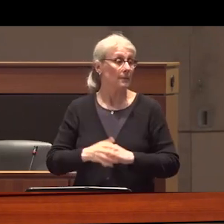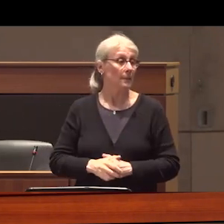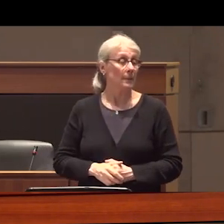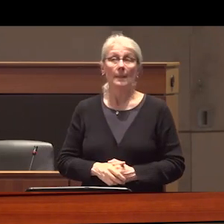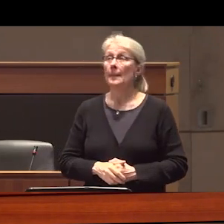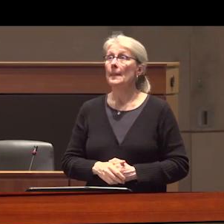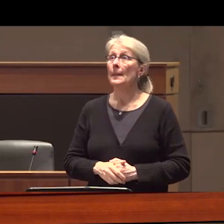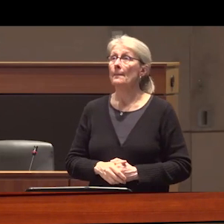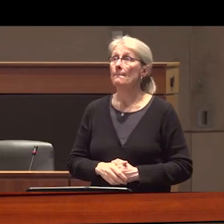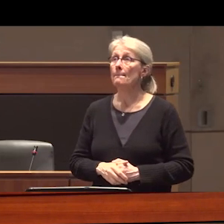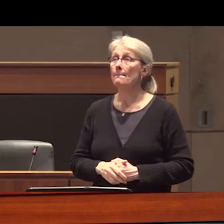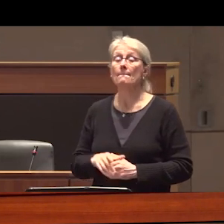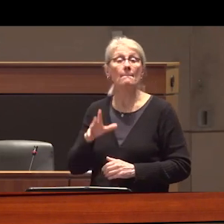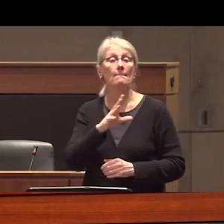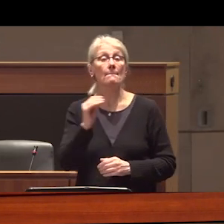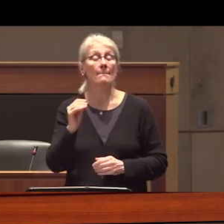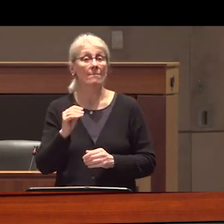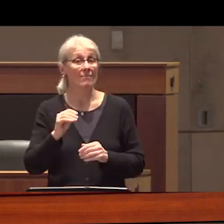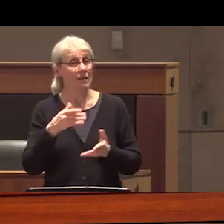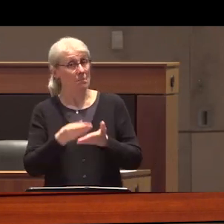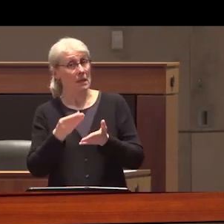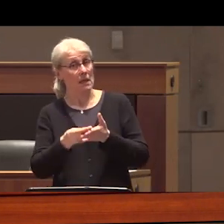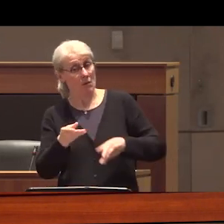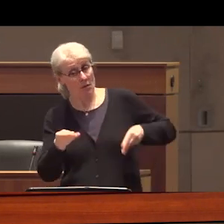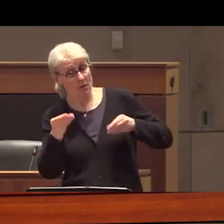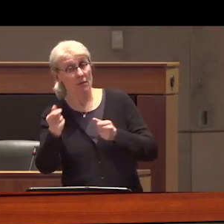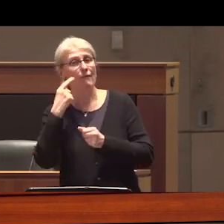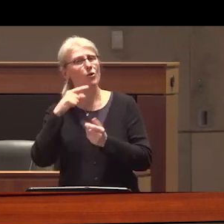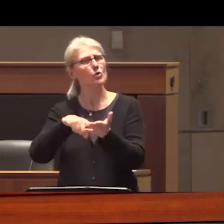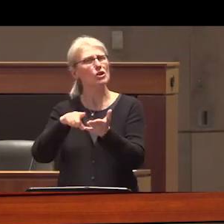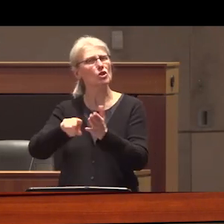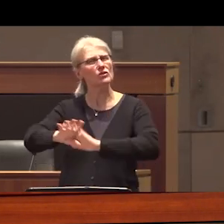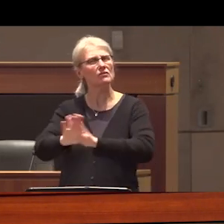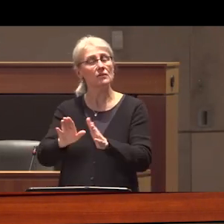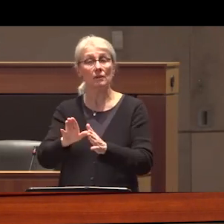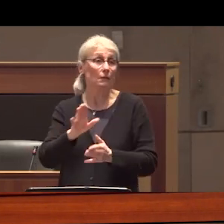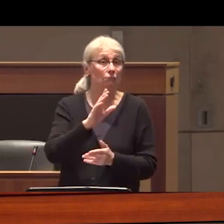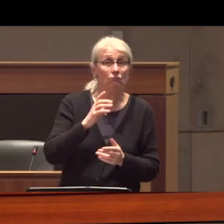be a bit controversial we need to stop directing so much funding to research research is not bad